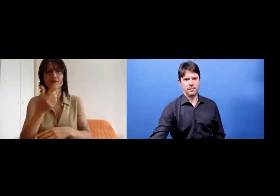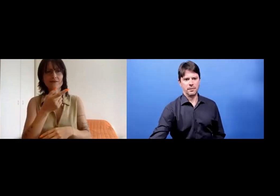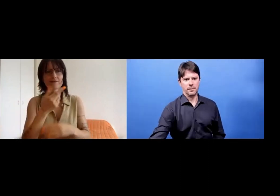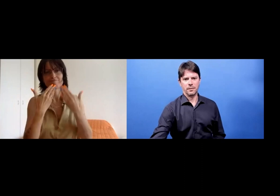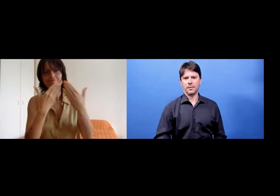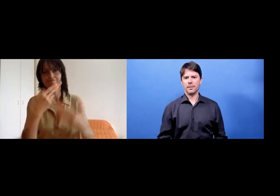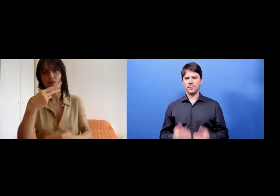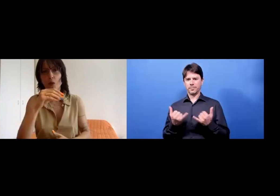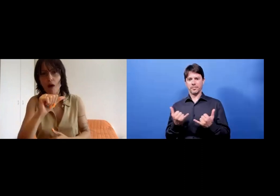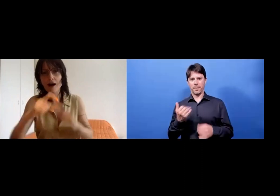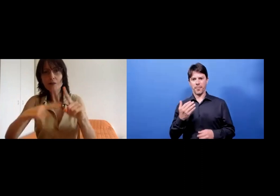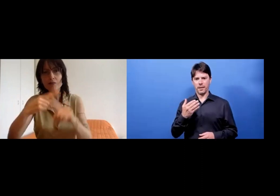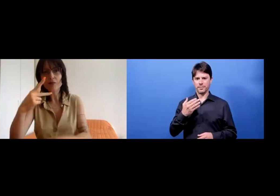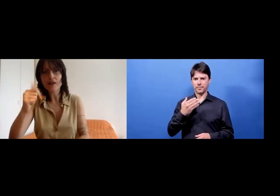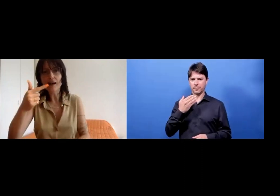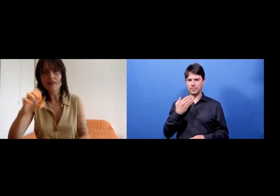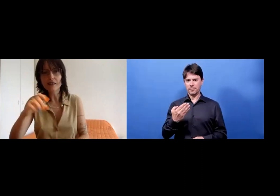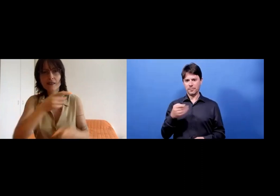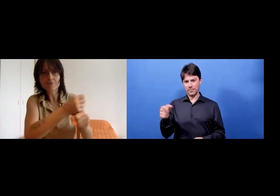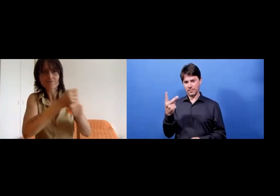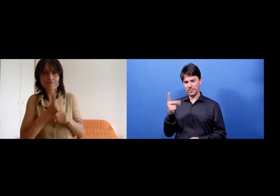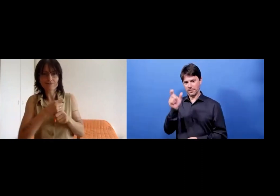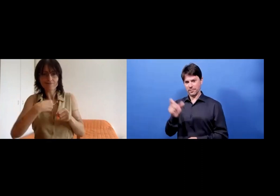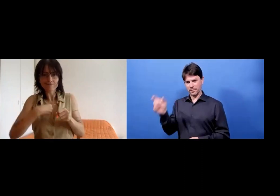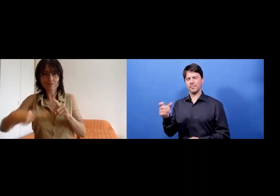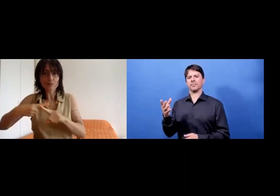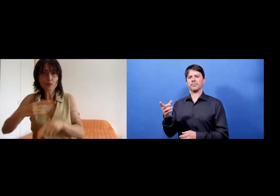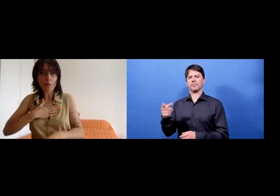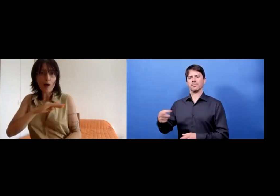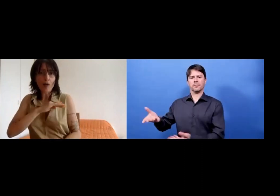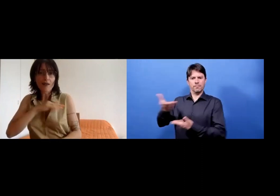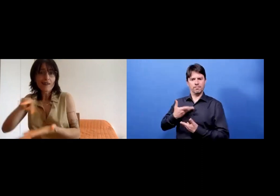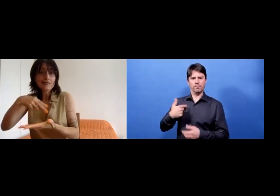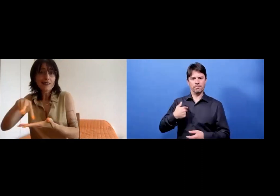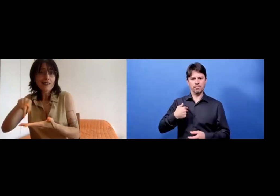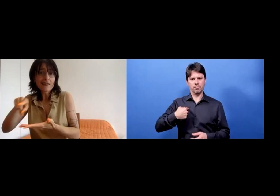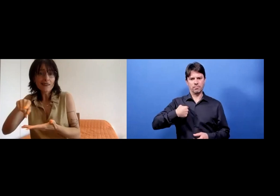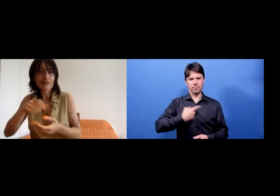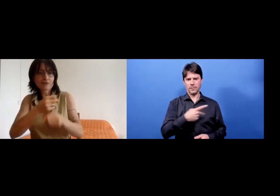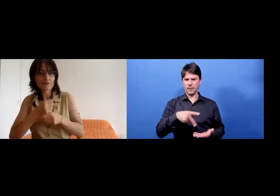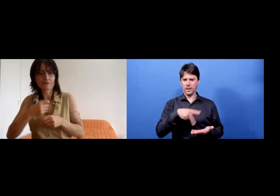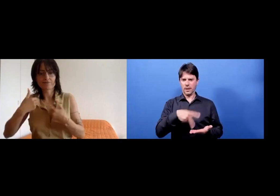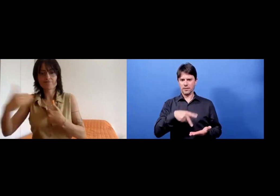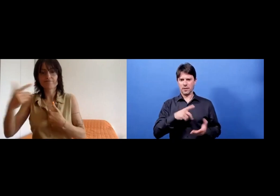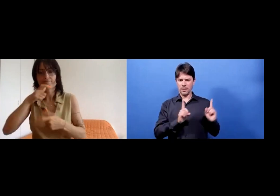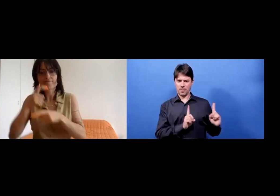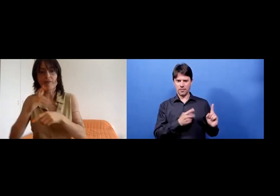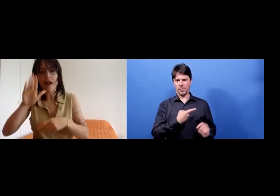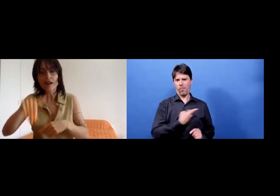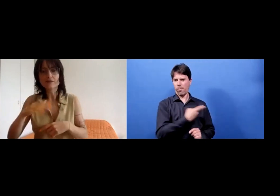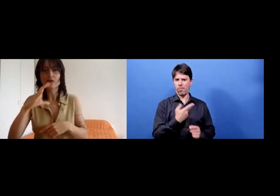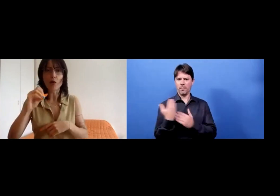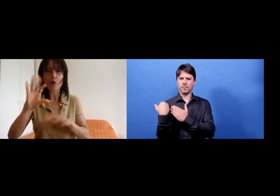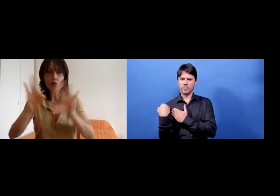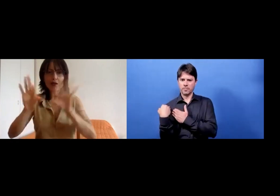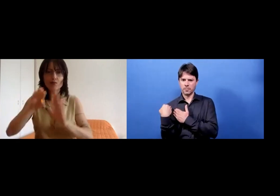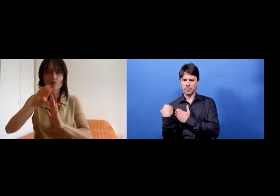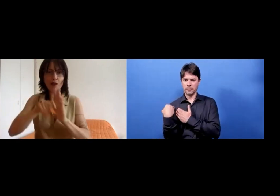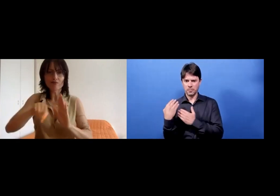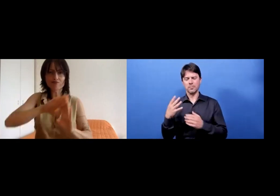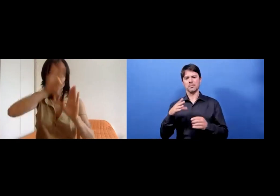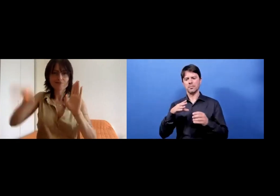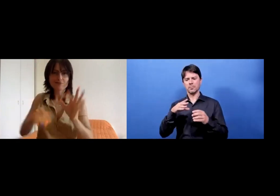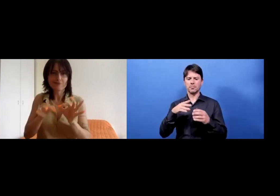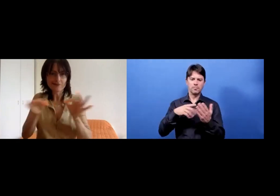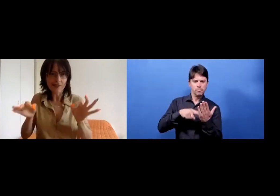Thanks to Noa and Anne for inviting me here with my colleague to moderate this workshop